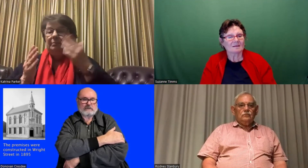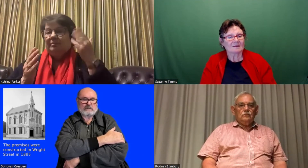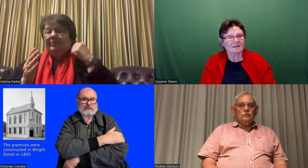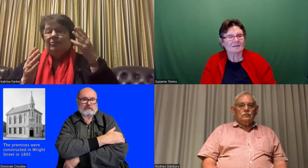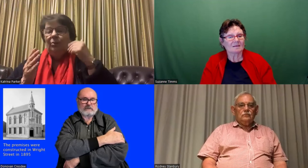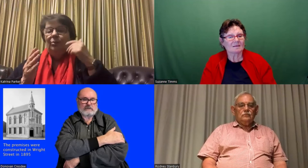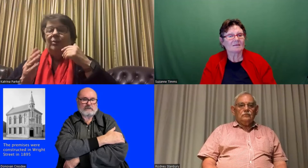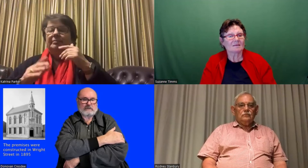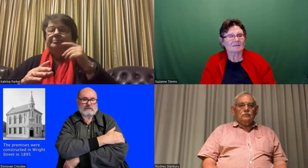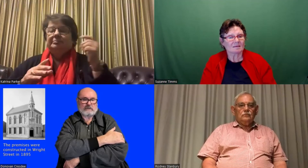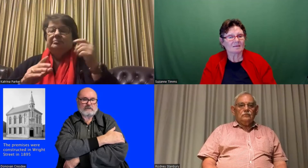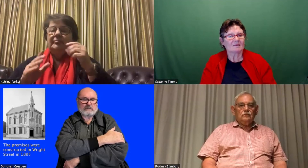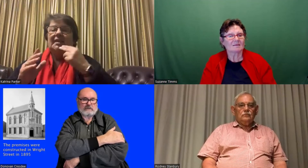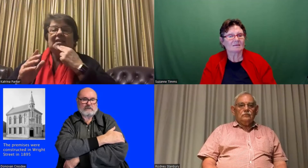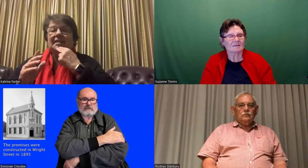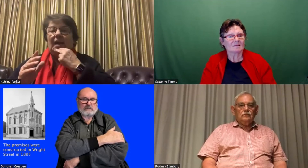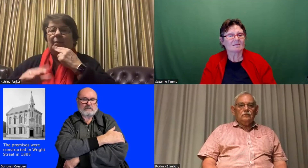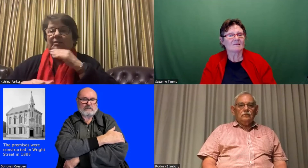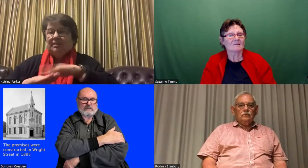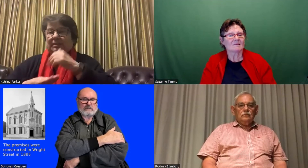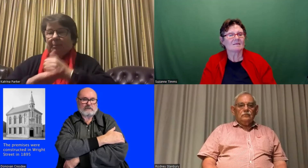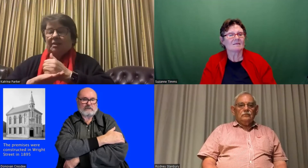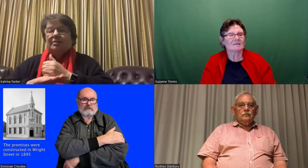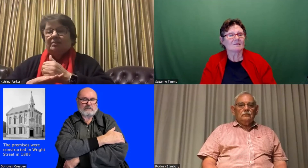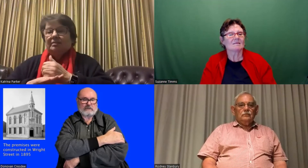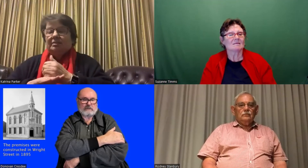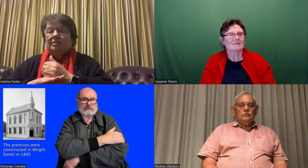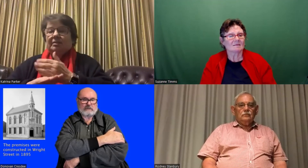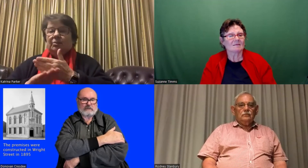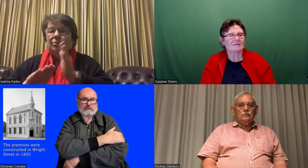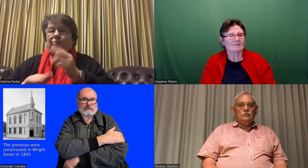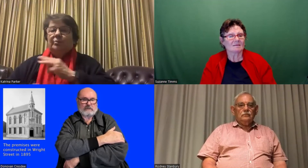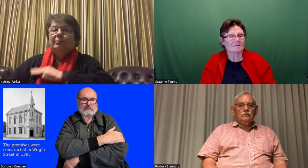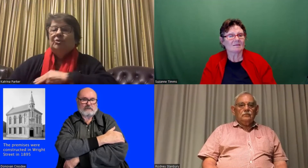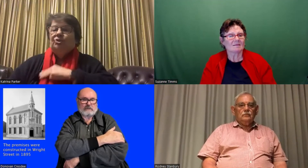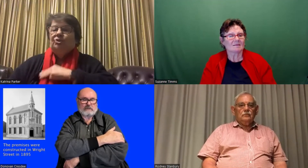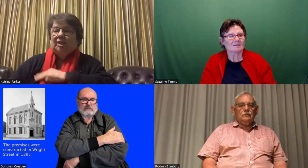As Don said before Samuel established a new mission.